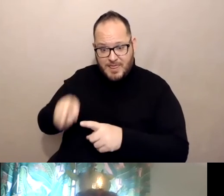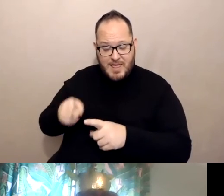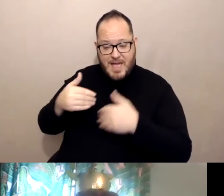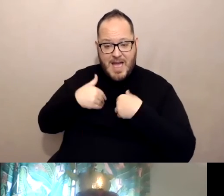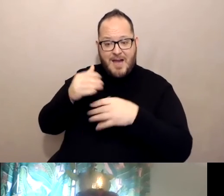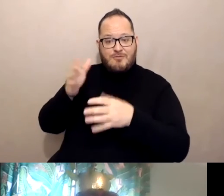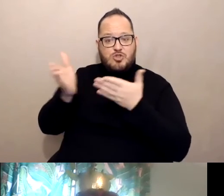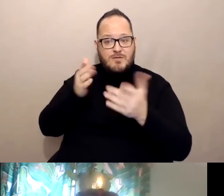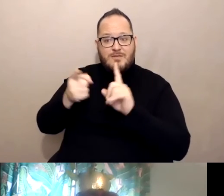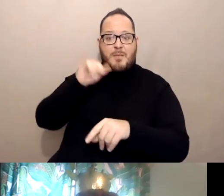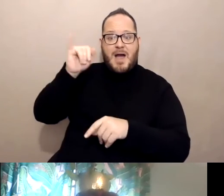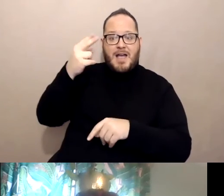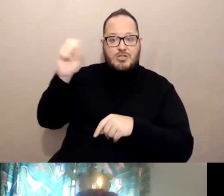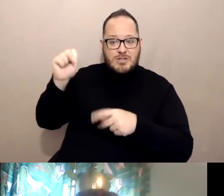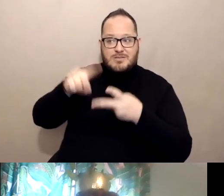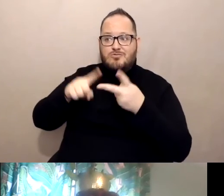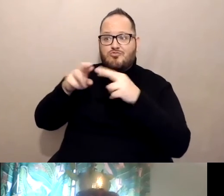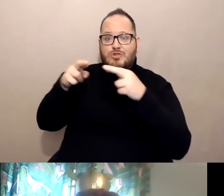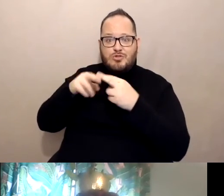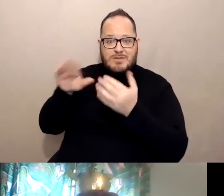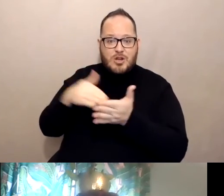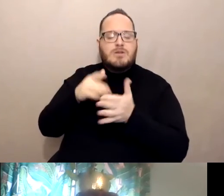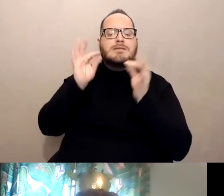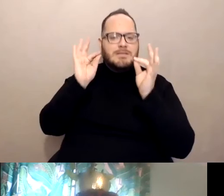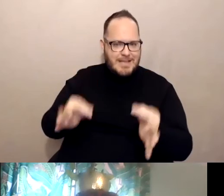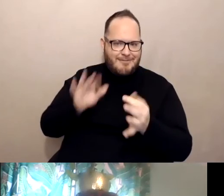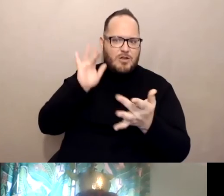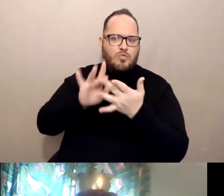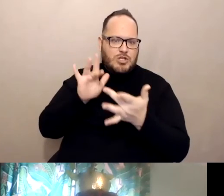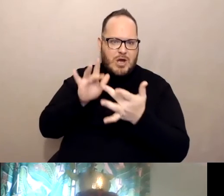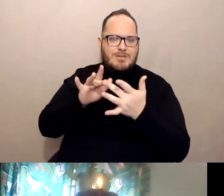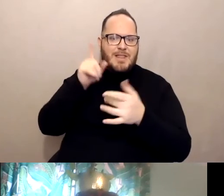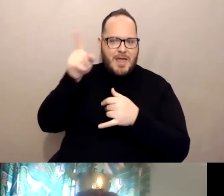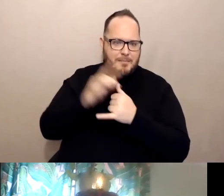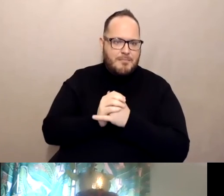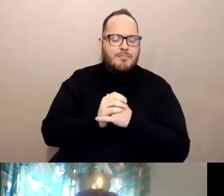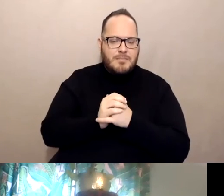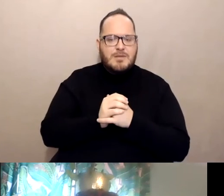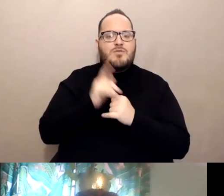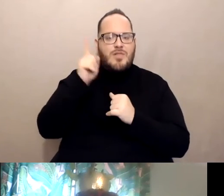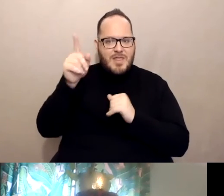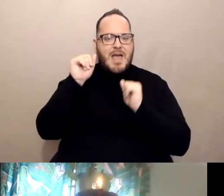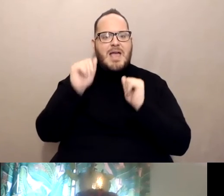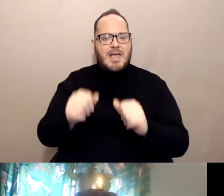or from regional centers, definitely reach out to them. And so that, they can get a letter